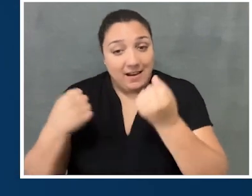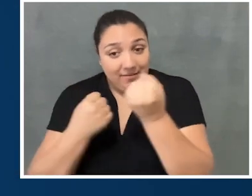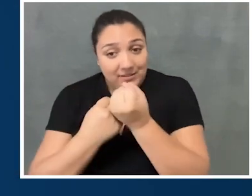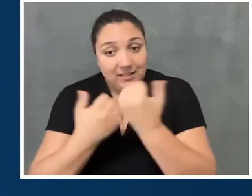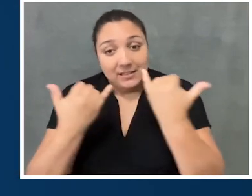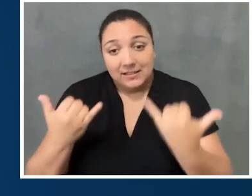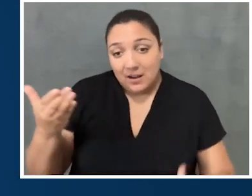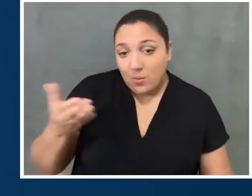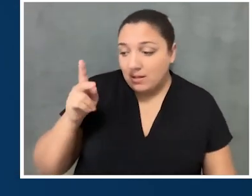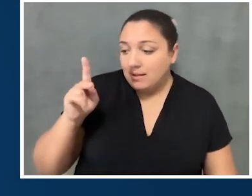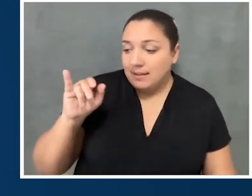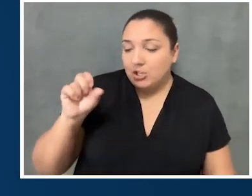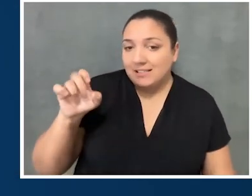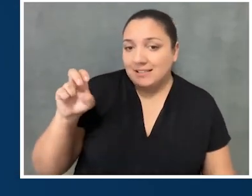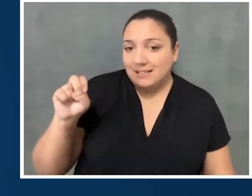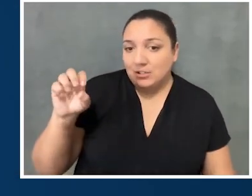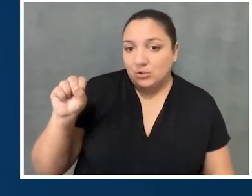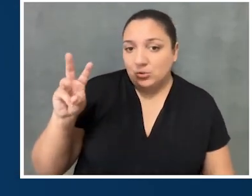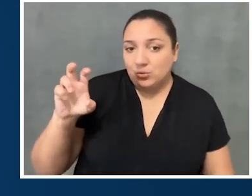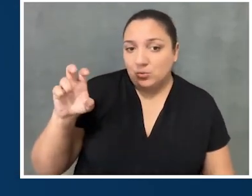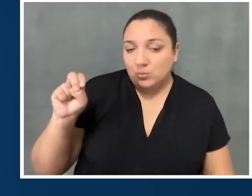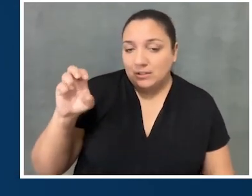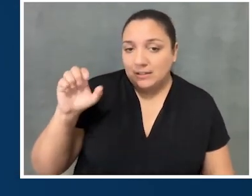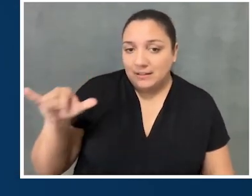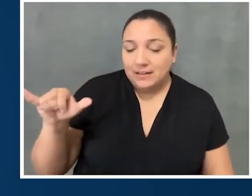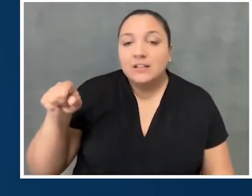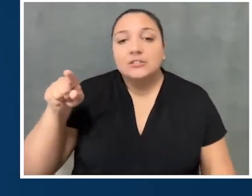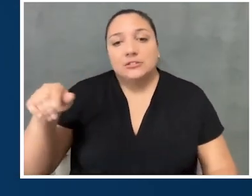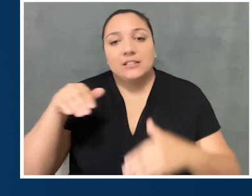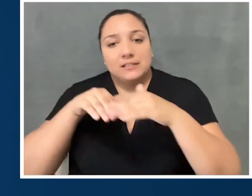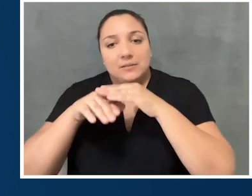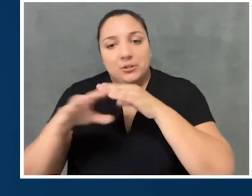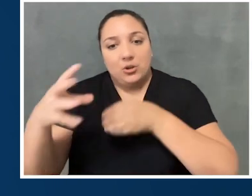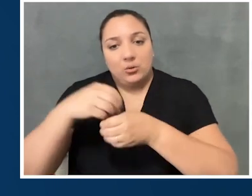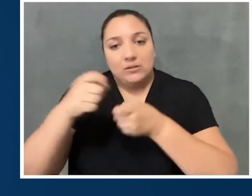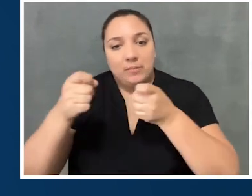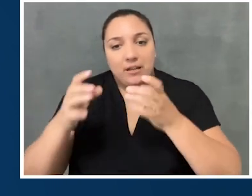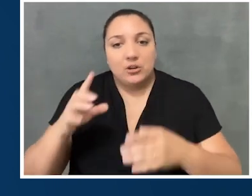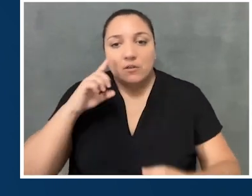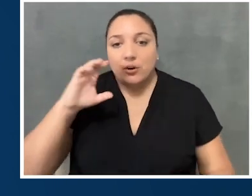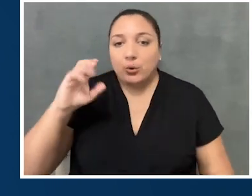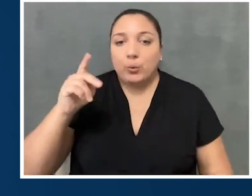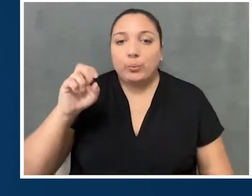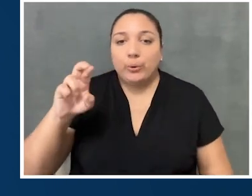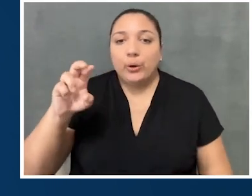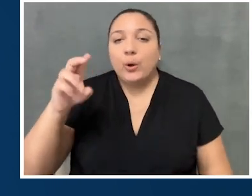Today, we welcome Kirsten Sweeney, accessibility and inclusion manager at Cooper Hewitt, Smithsonian Design Museum.